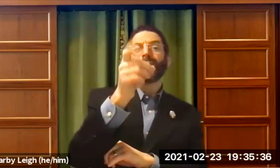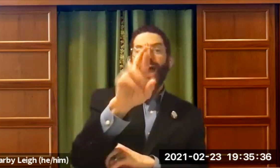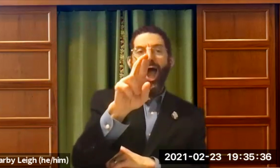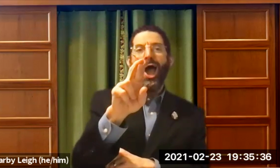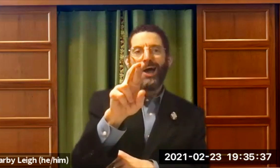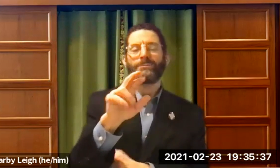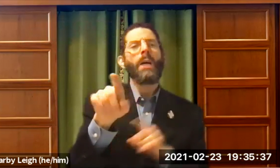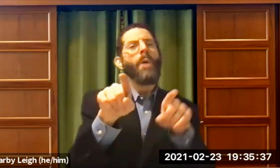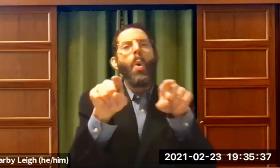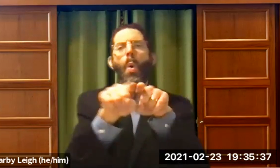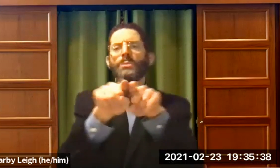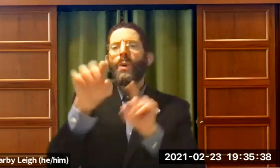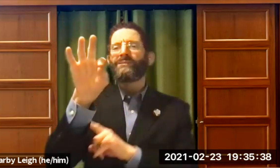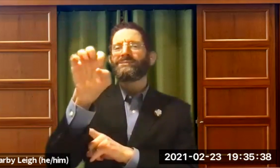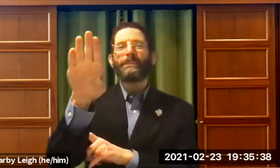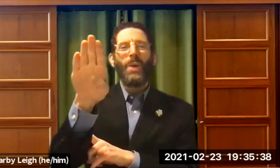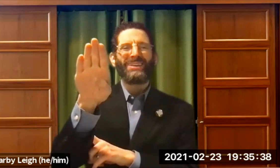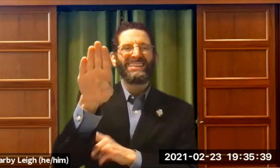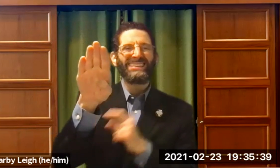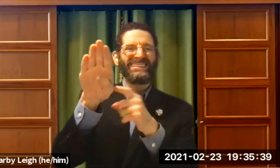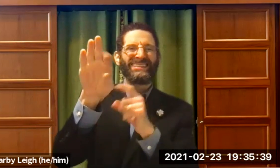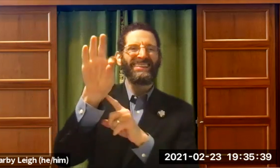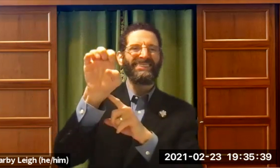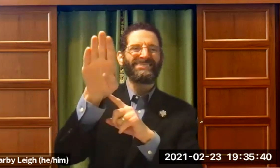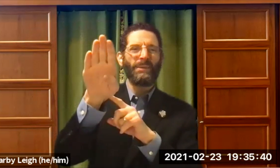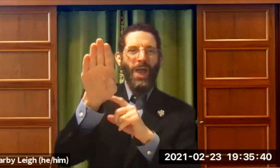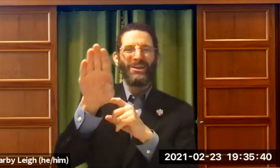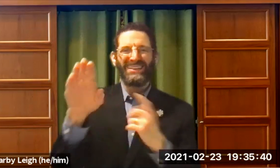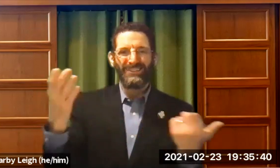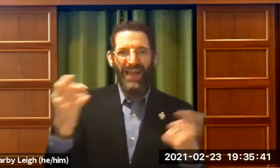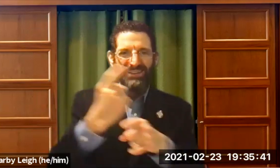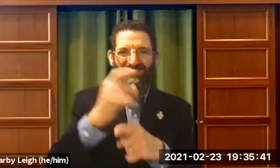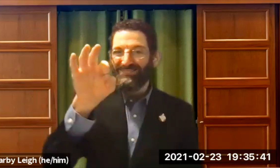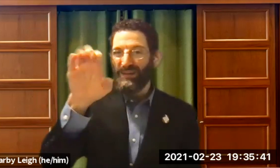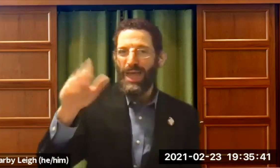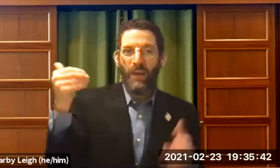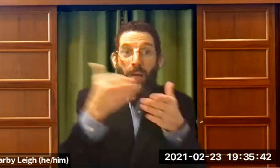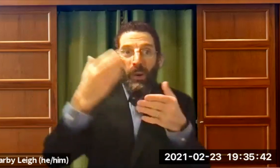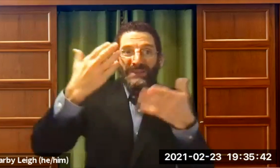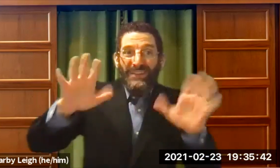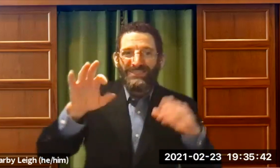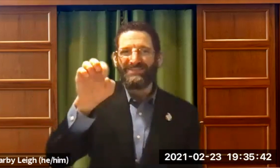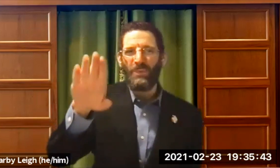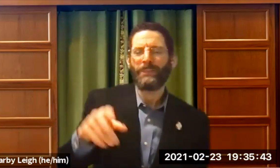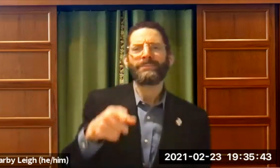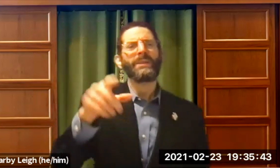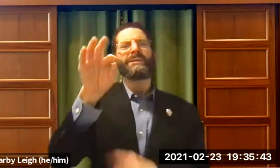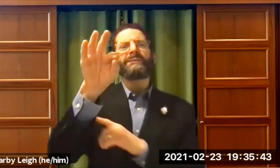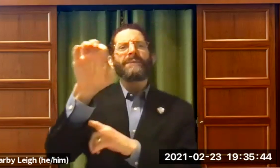month, of Adar is also February. Adar is February, right?